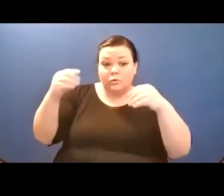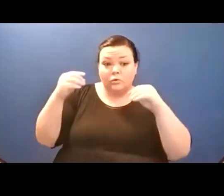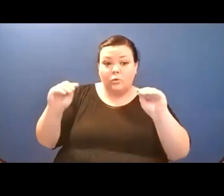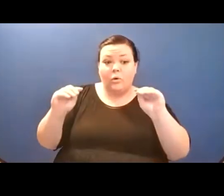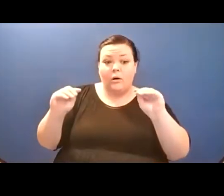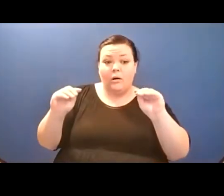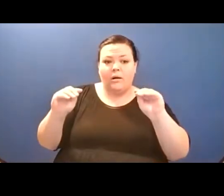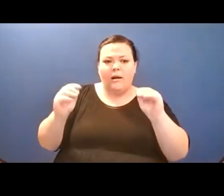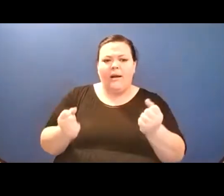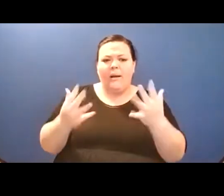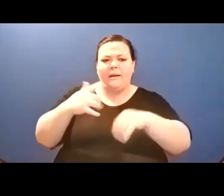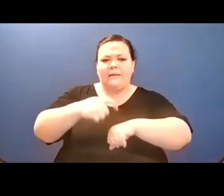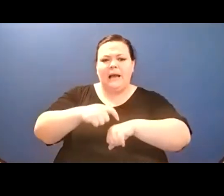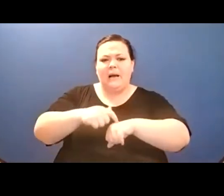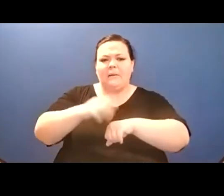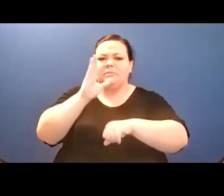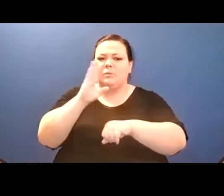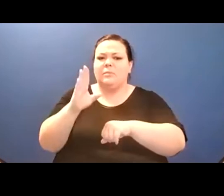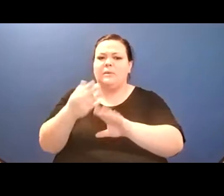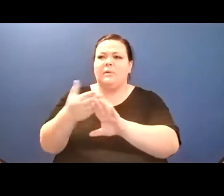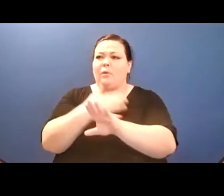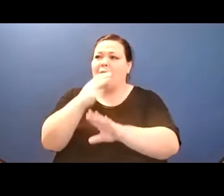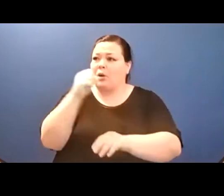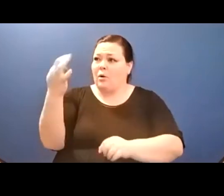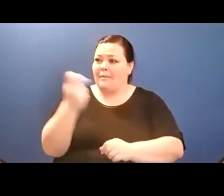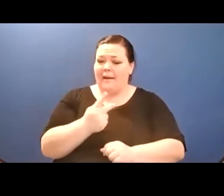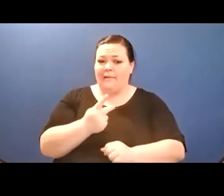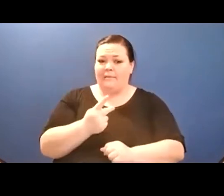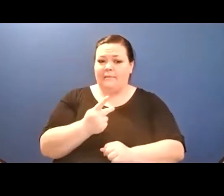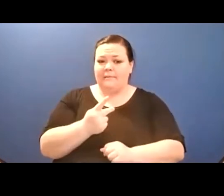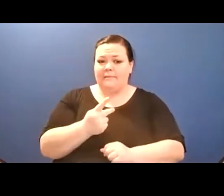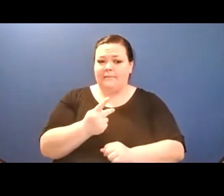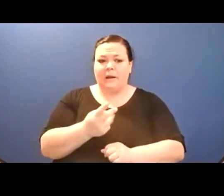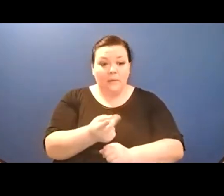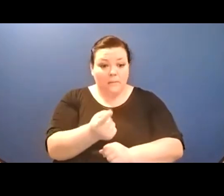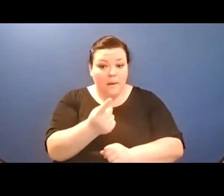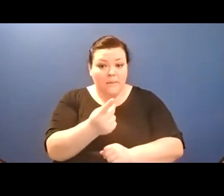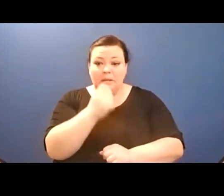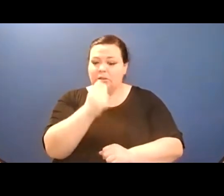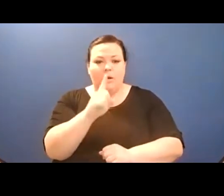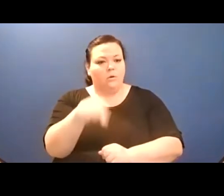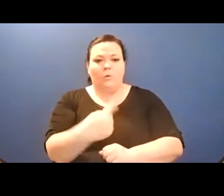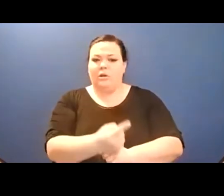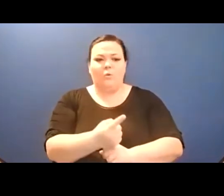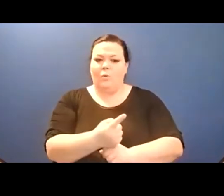I love him and that I'm right here. I tell him WE are going home,/ and a part of me wonders